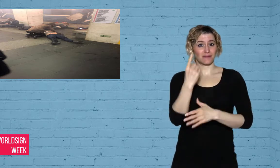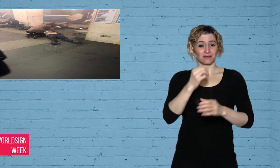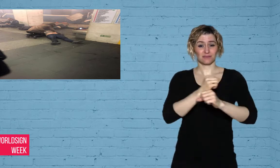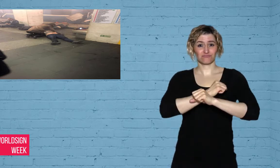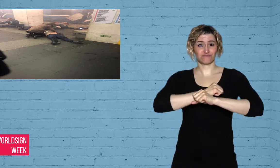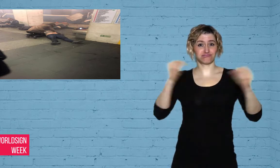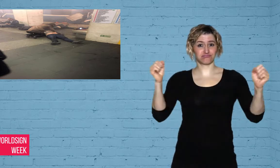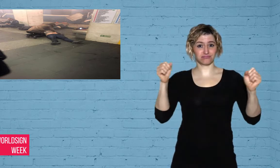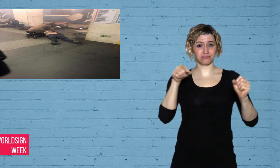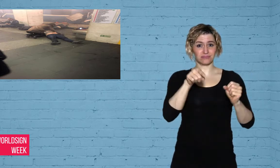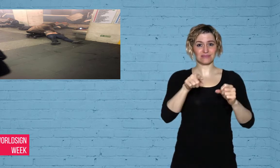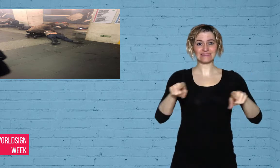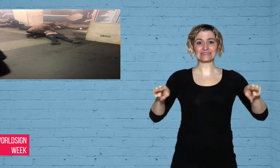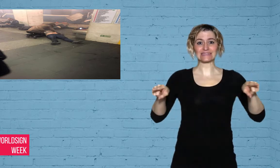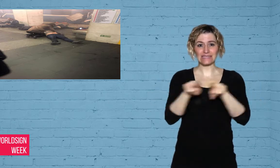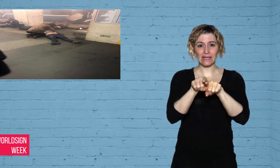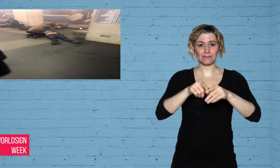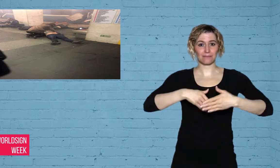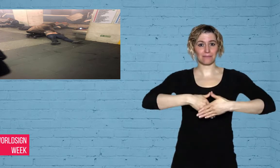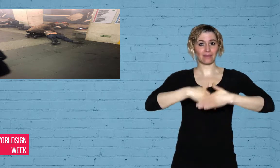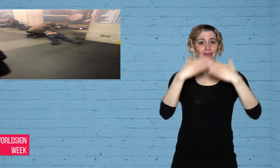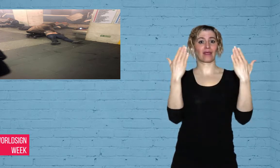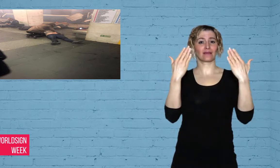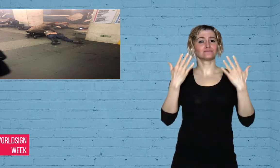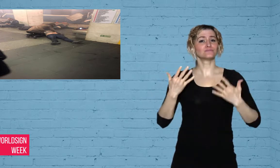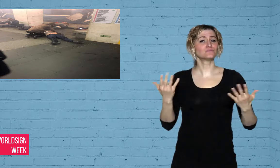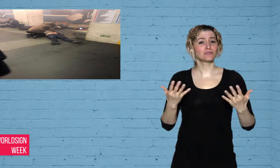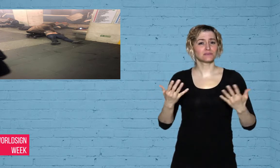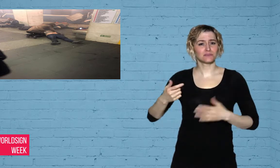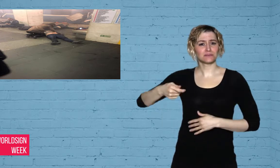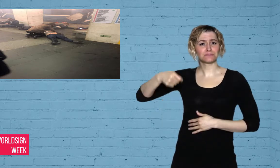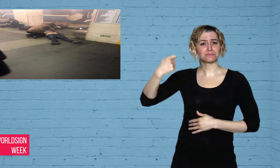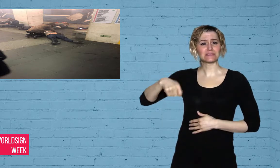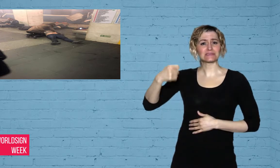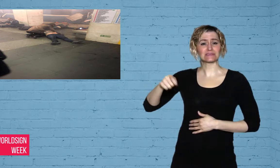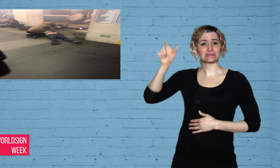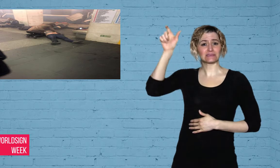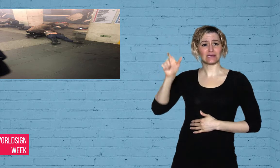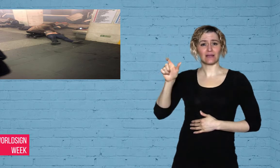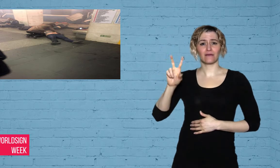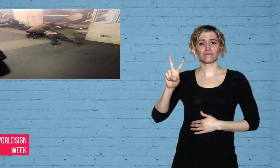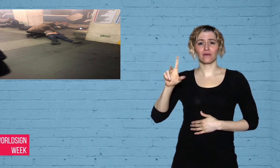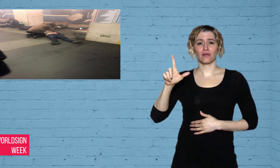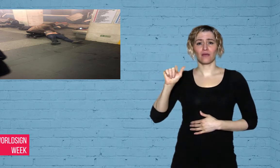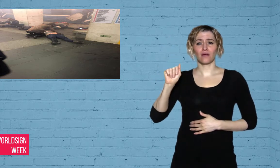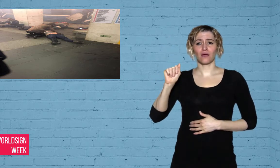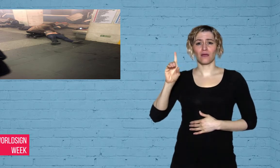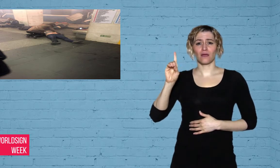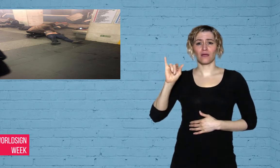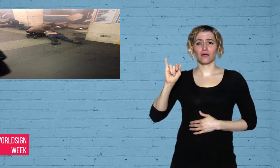The attack occurred on same day that